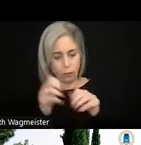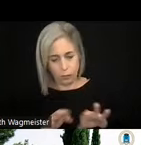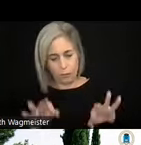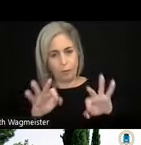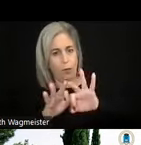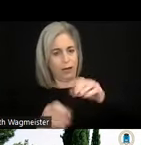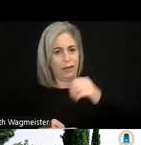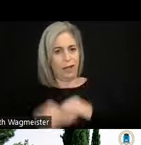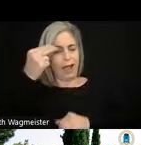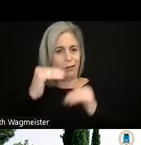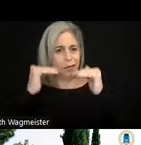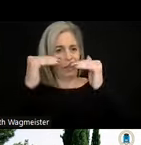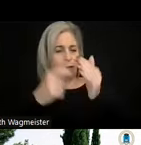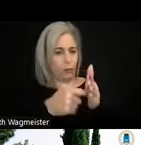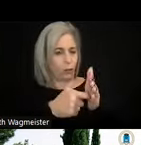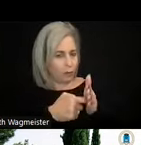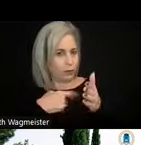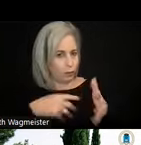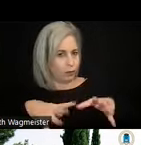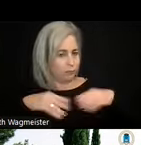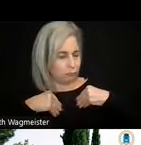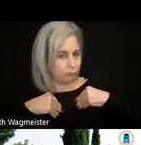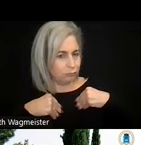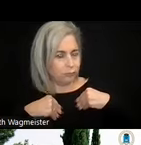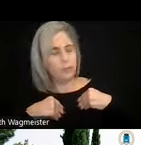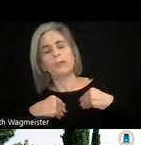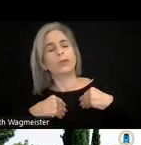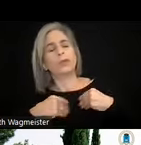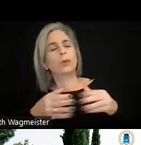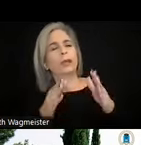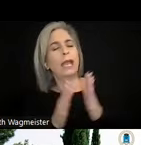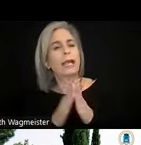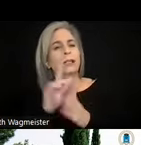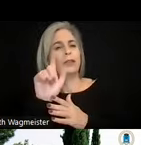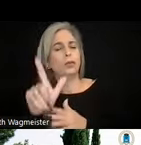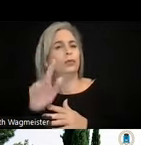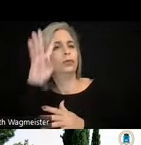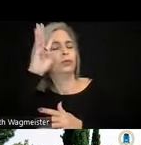level of requirements. So we asked the tool to enable the creation of accessible content